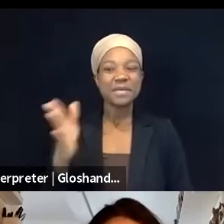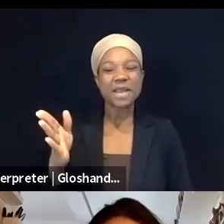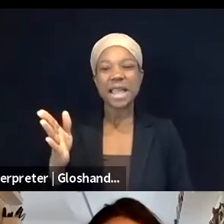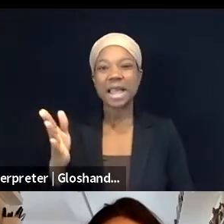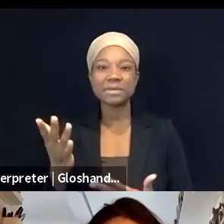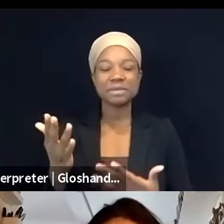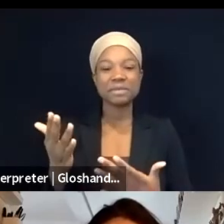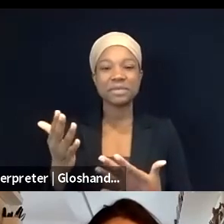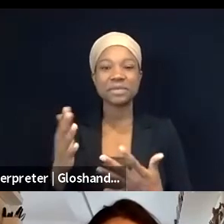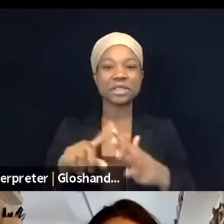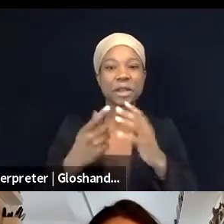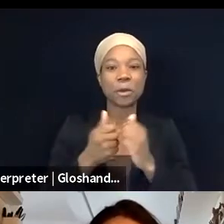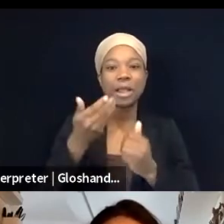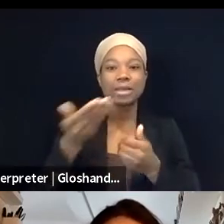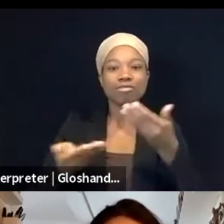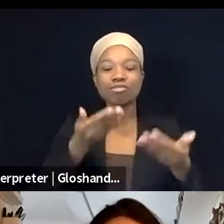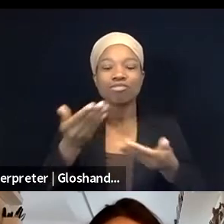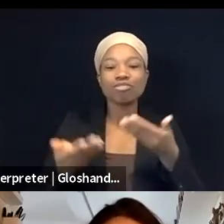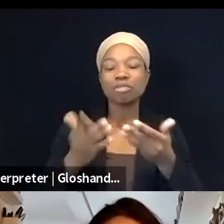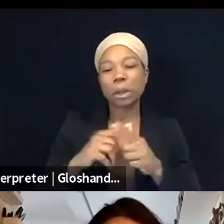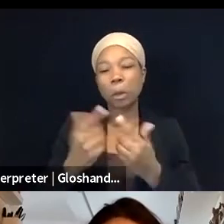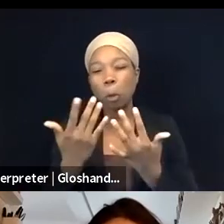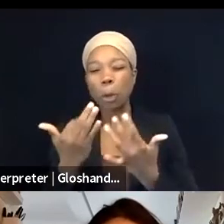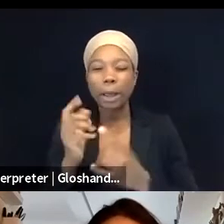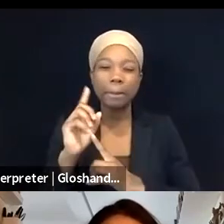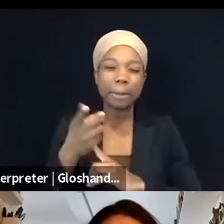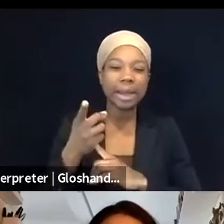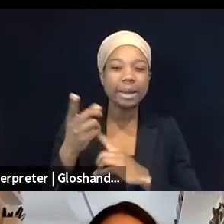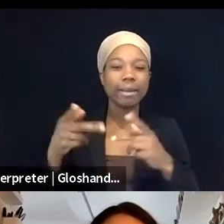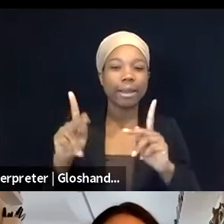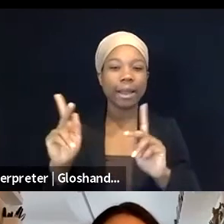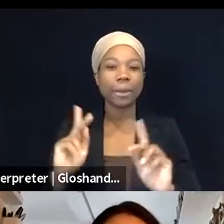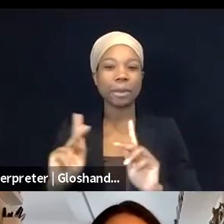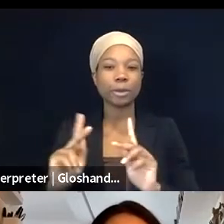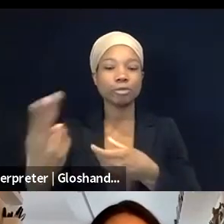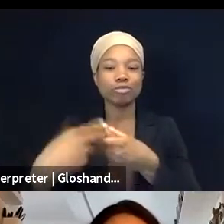as we give folks another minute to sort of file into the virtual Zoom room,